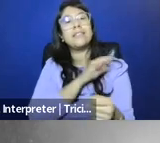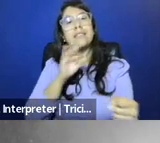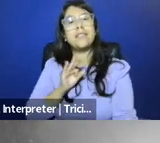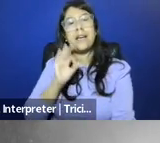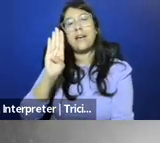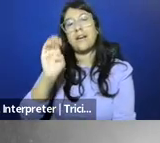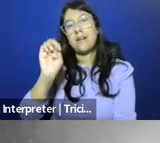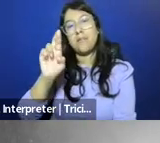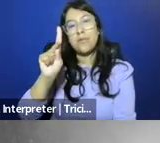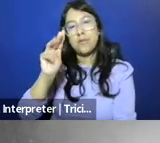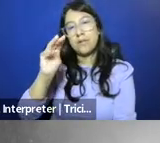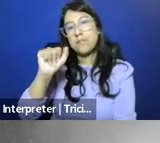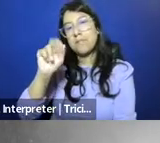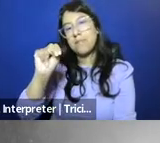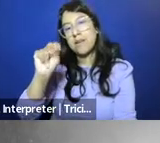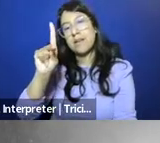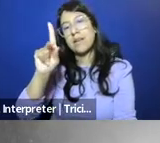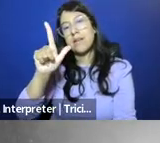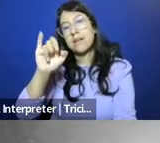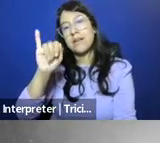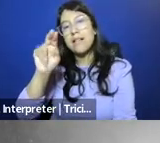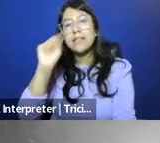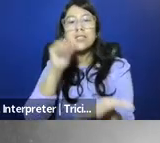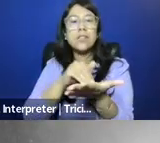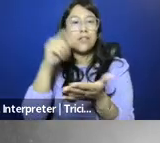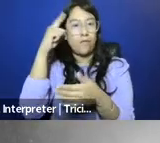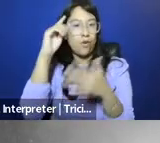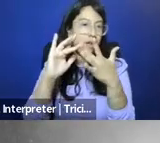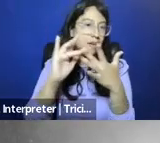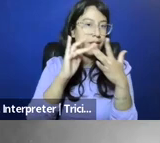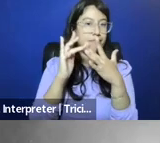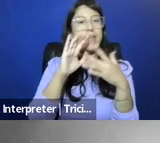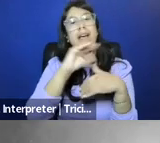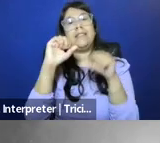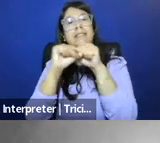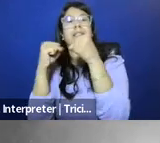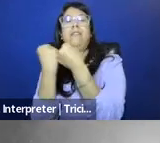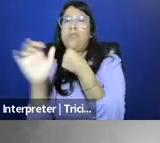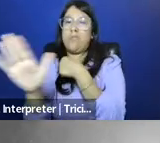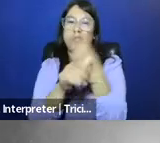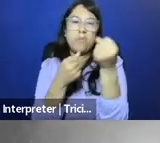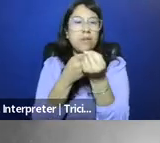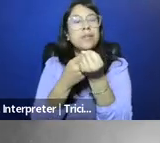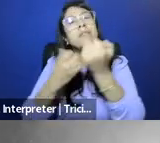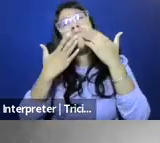for Internet and Society for their support. We're really grateful for all of the work and effort